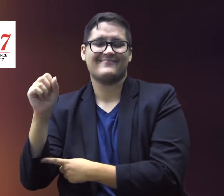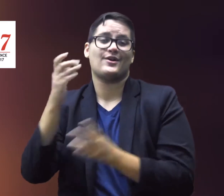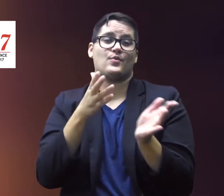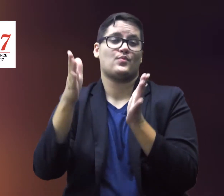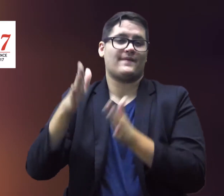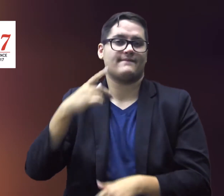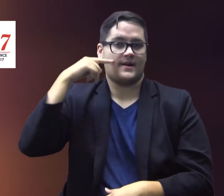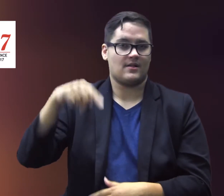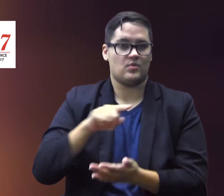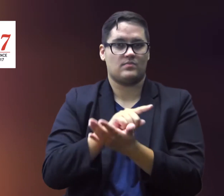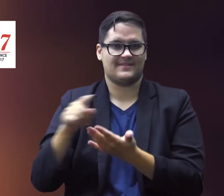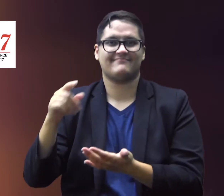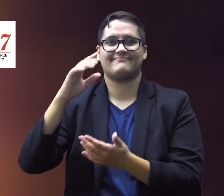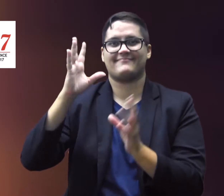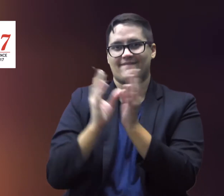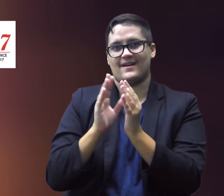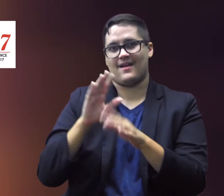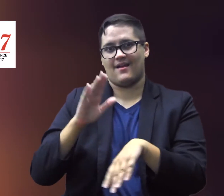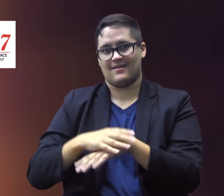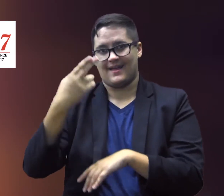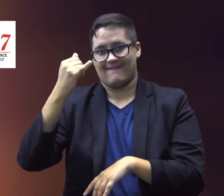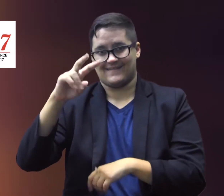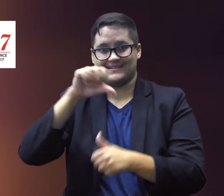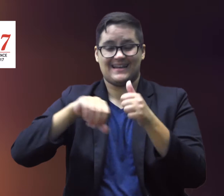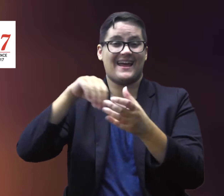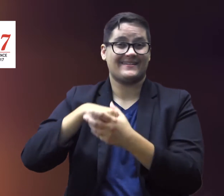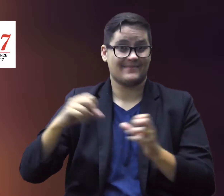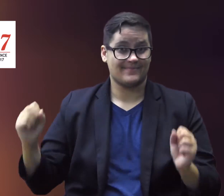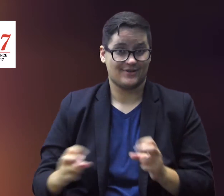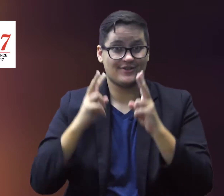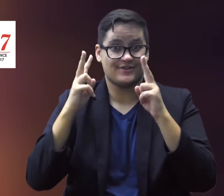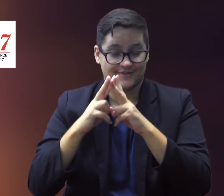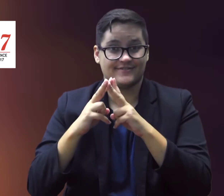organisers of this week’s Conference on HIV Science in Paris.